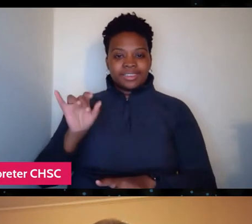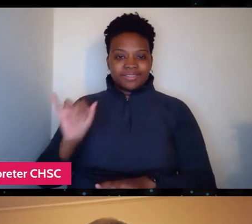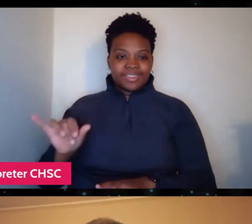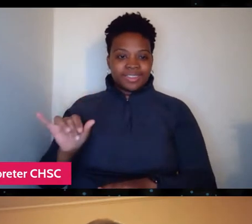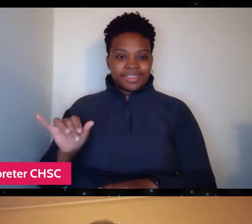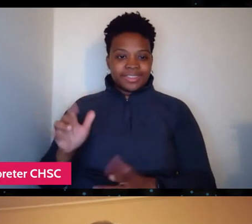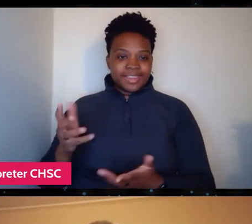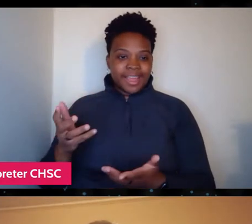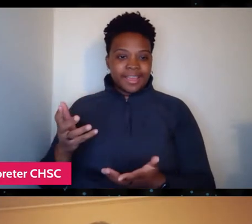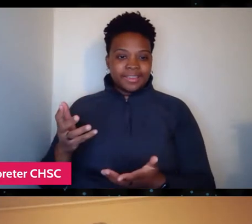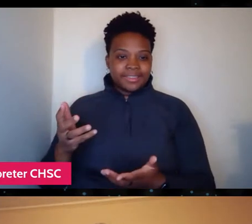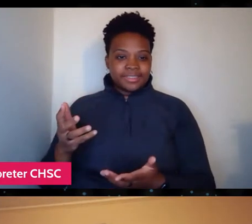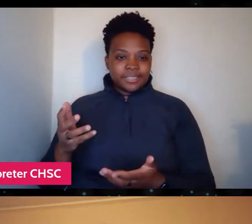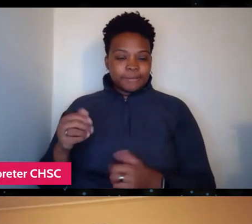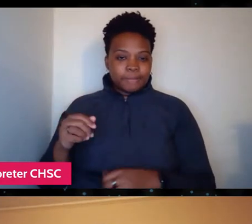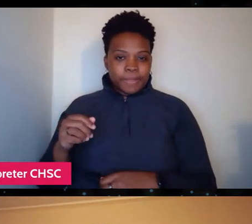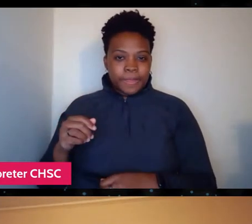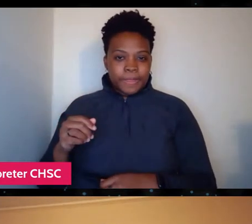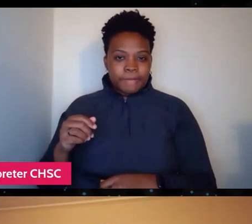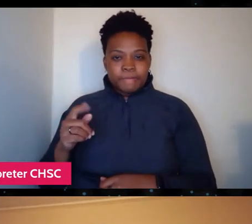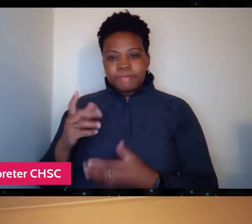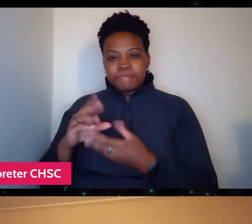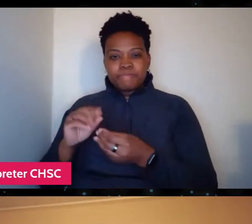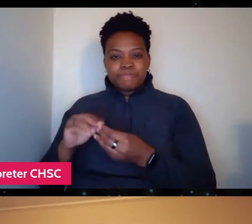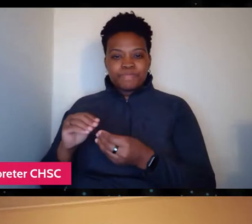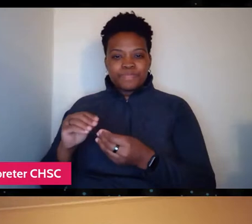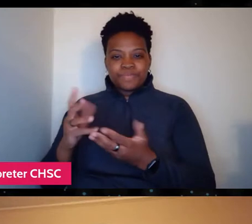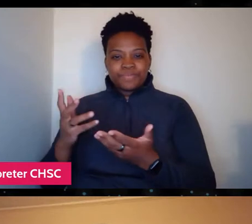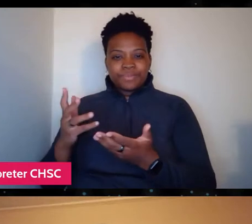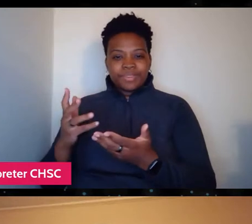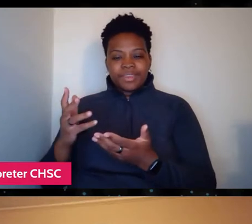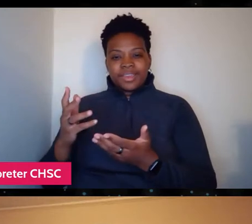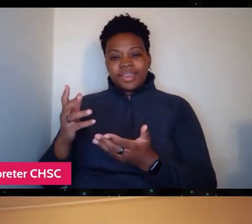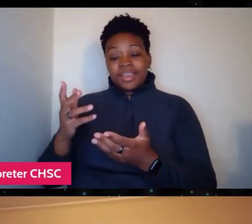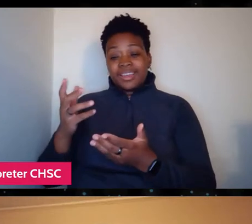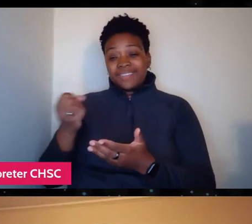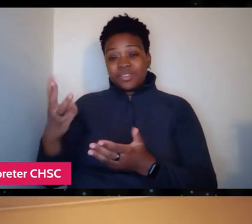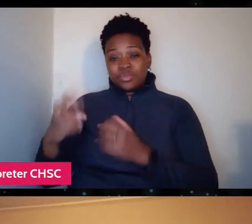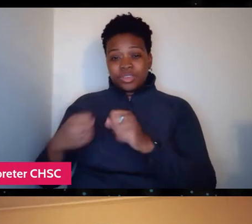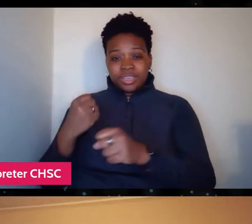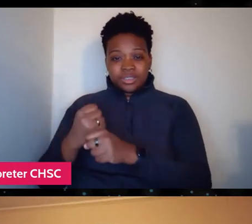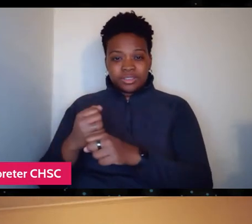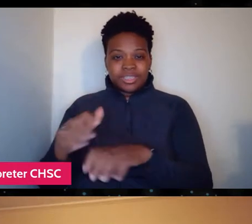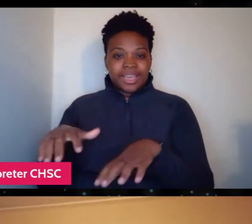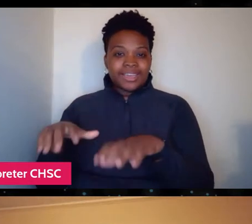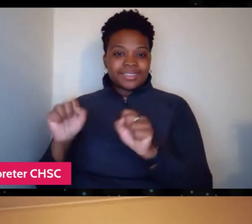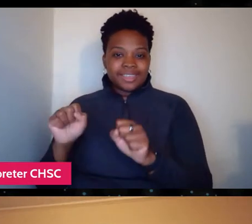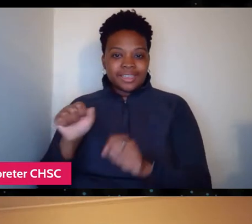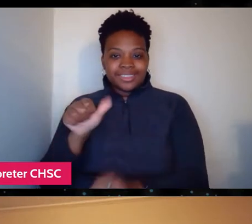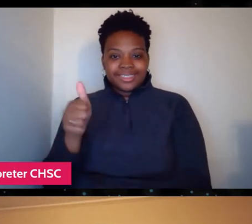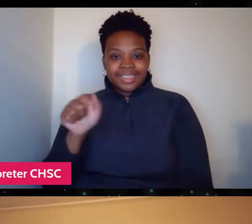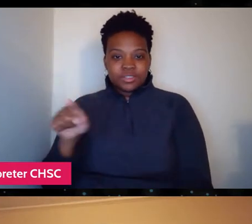so-called in his life within a couple of years, it takes kind of like 10 to 15 years before,